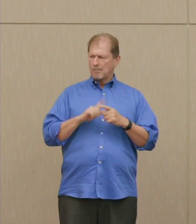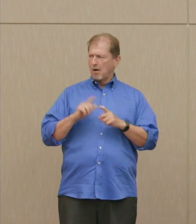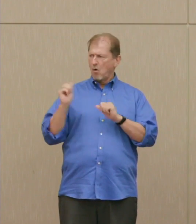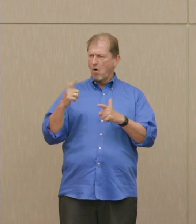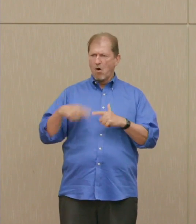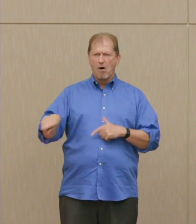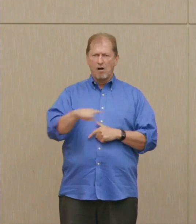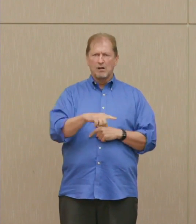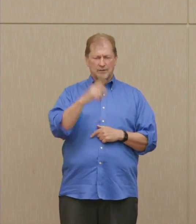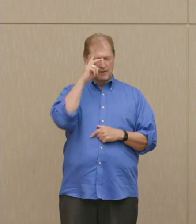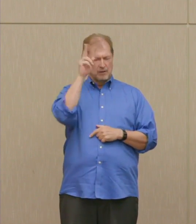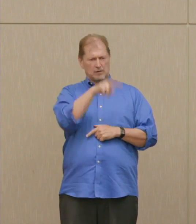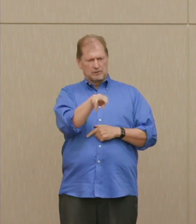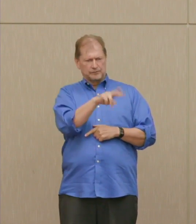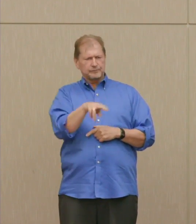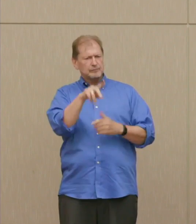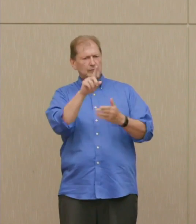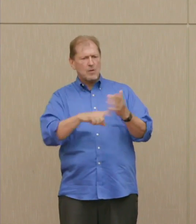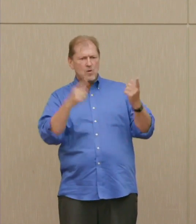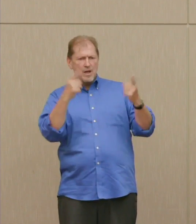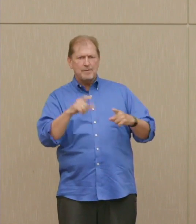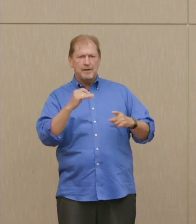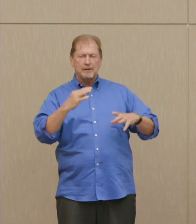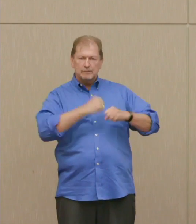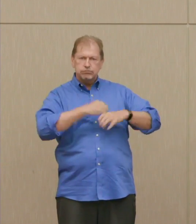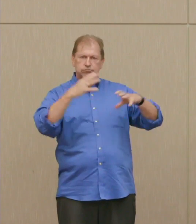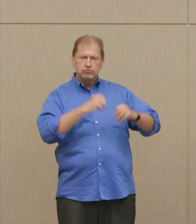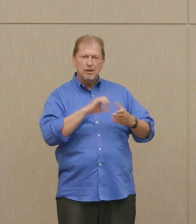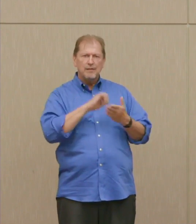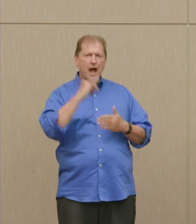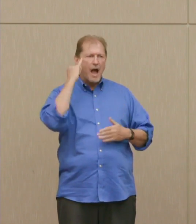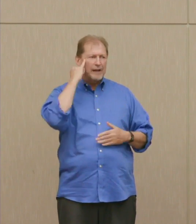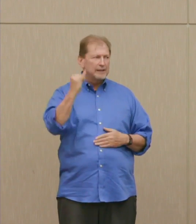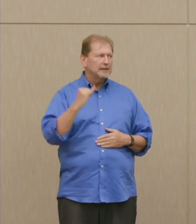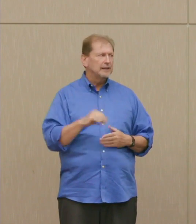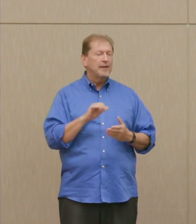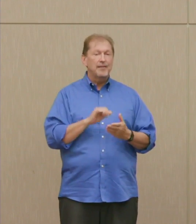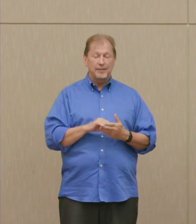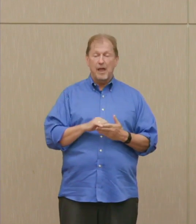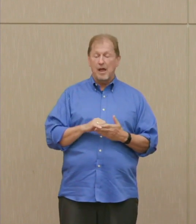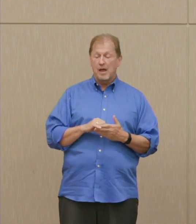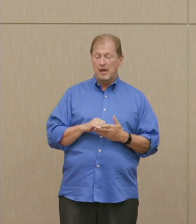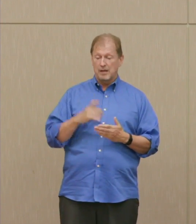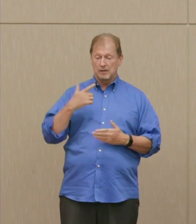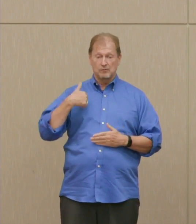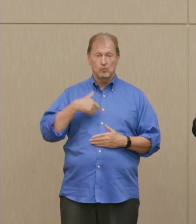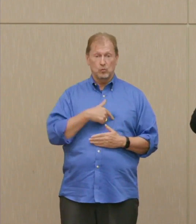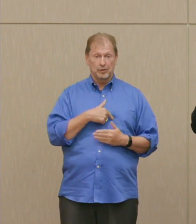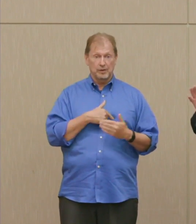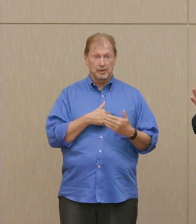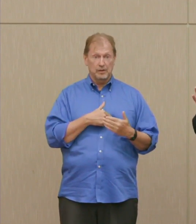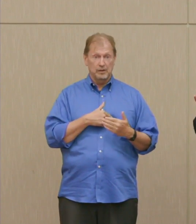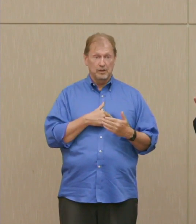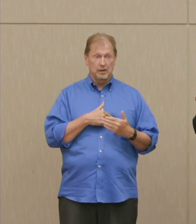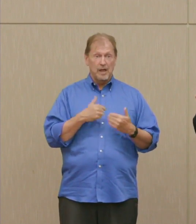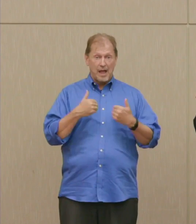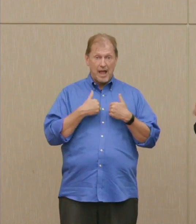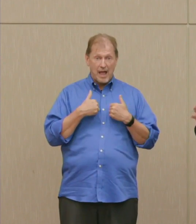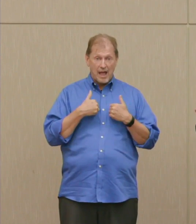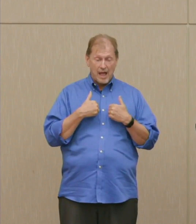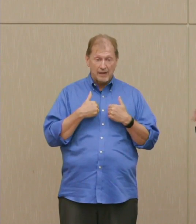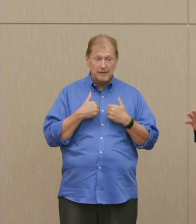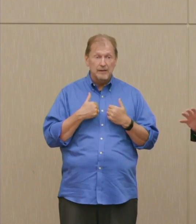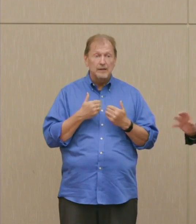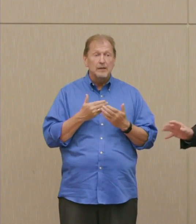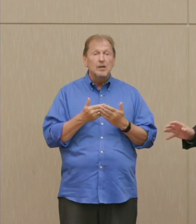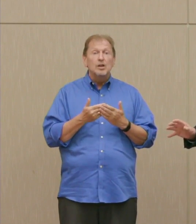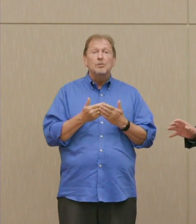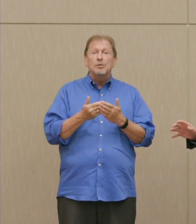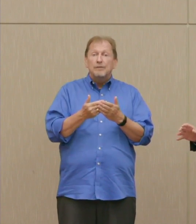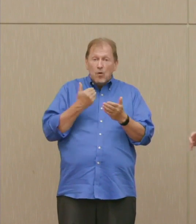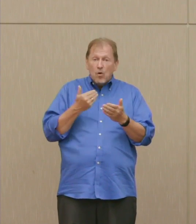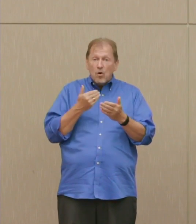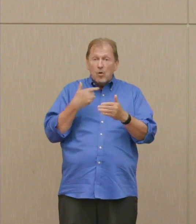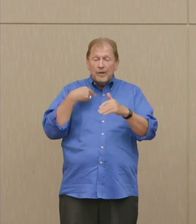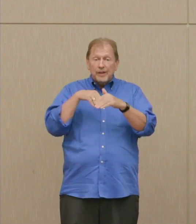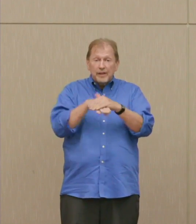If you were introduced to the idea as we were, before it had supposedly ended the war, before